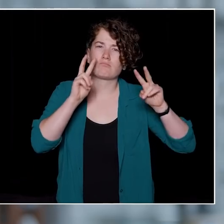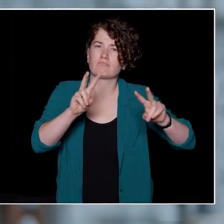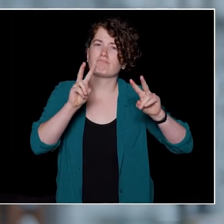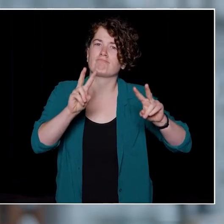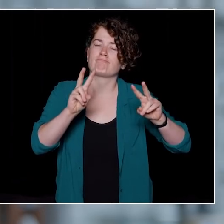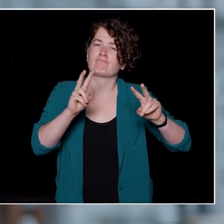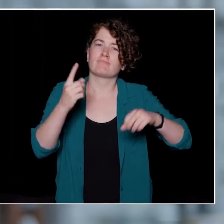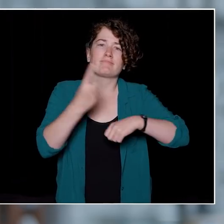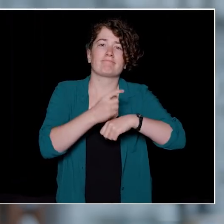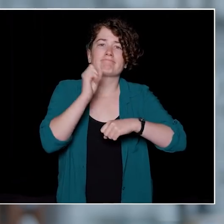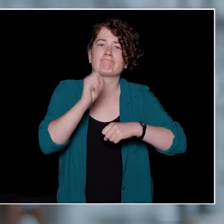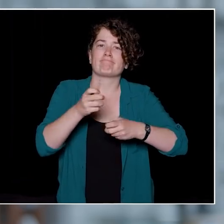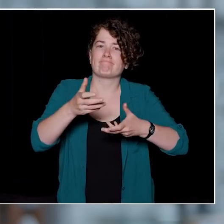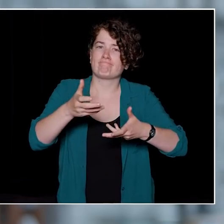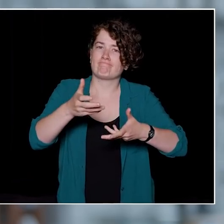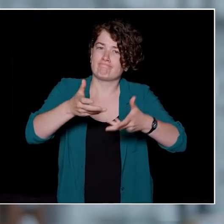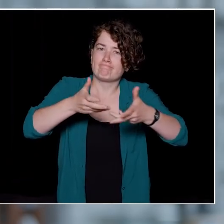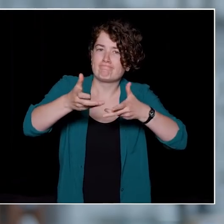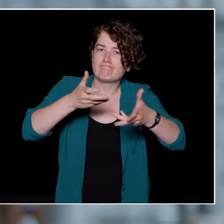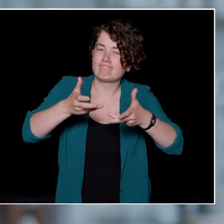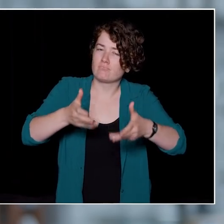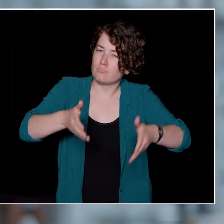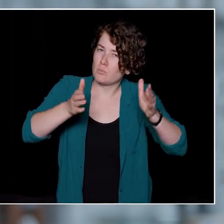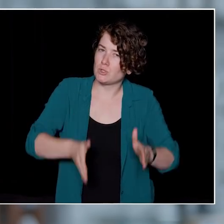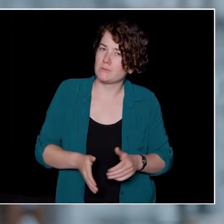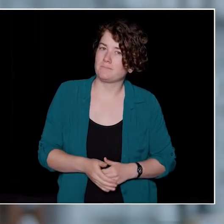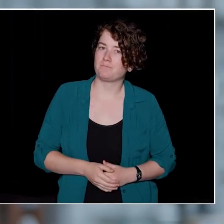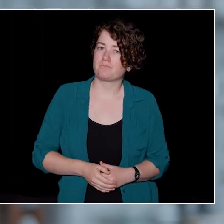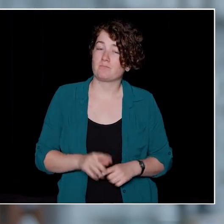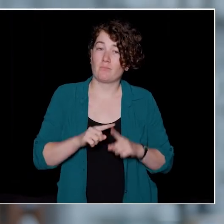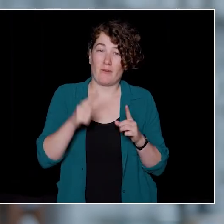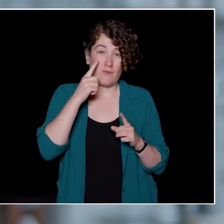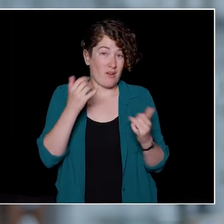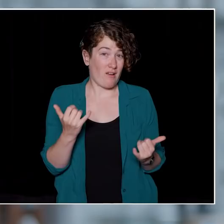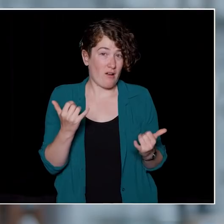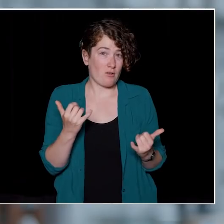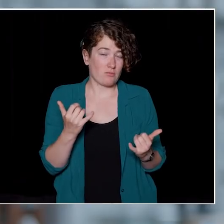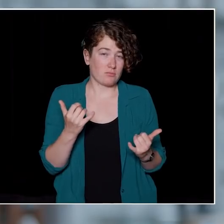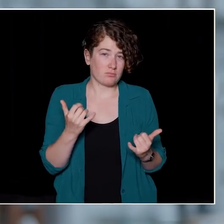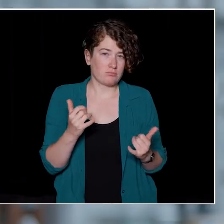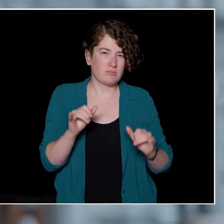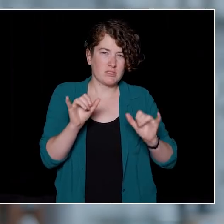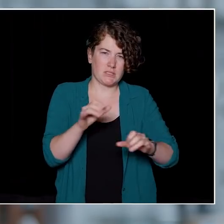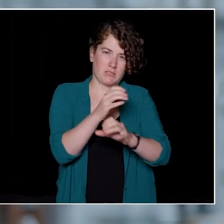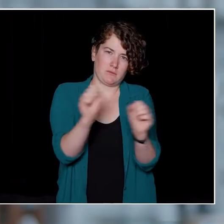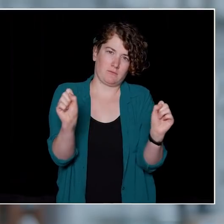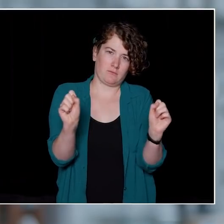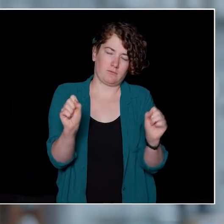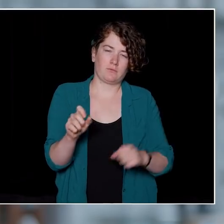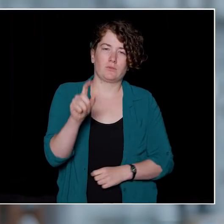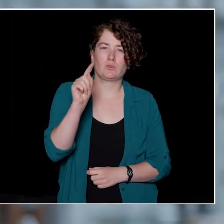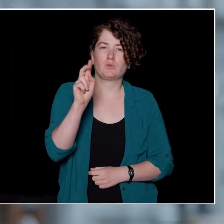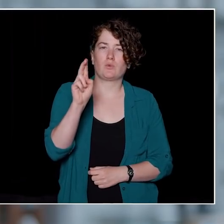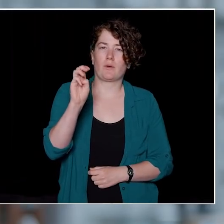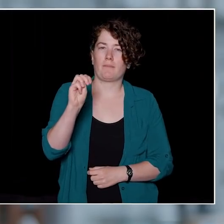when we can enjoy each other's company. In the meantime, be safe. Tuum Est.